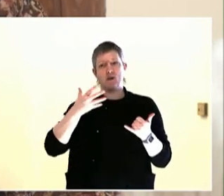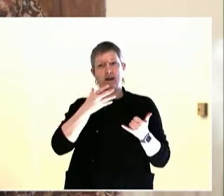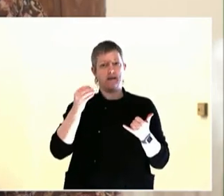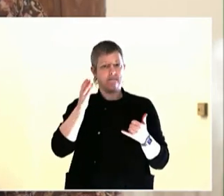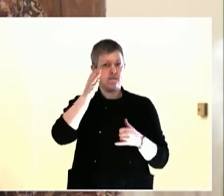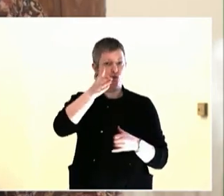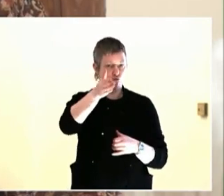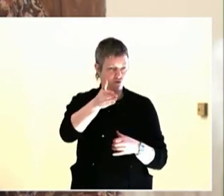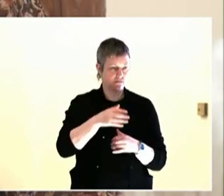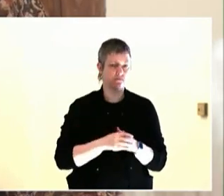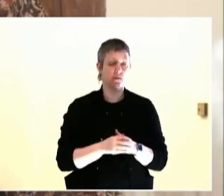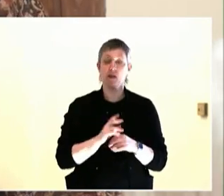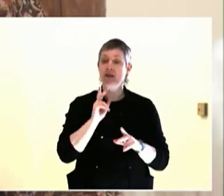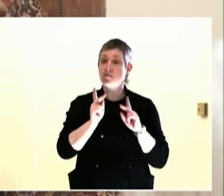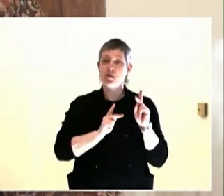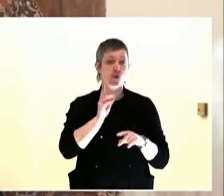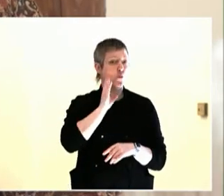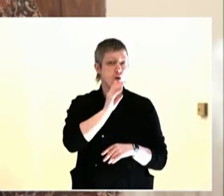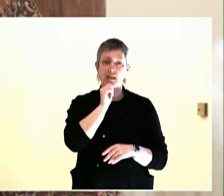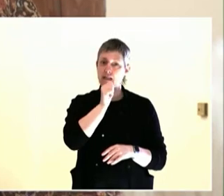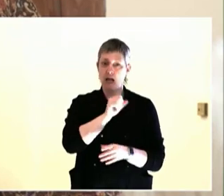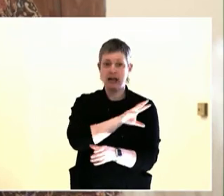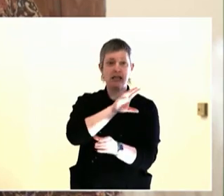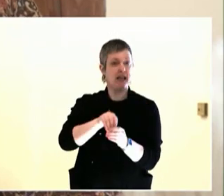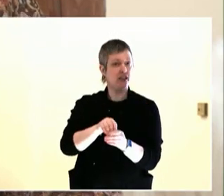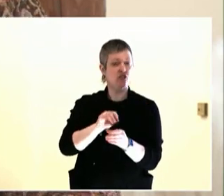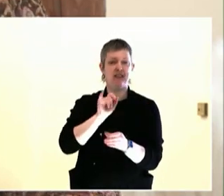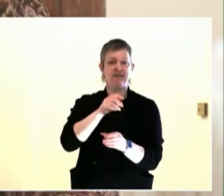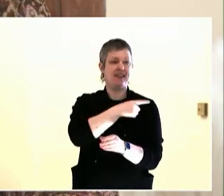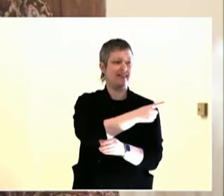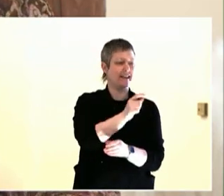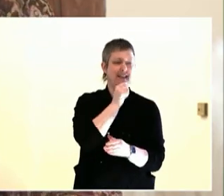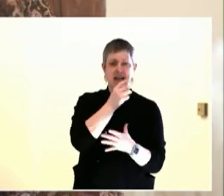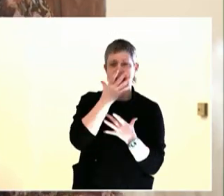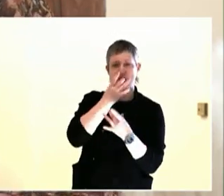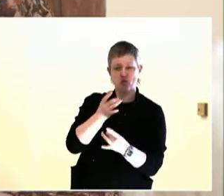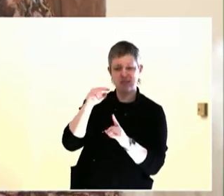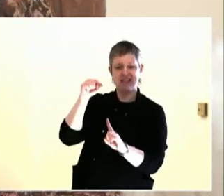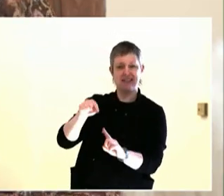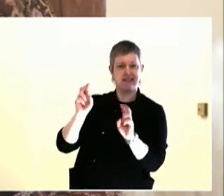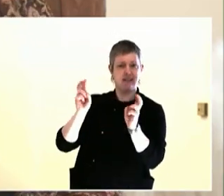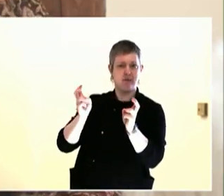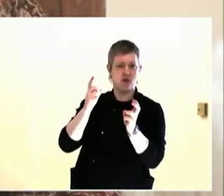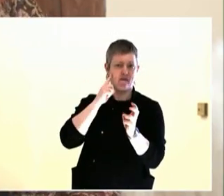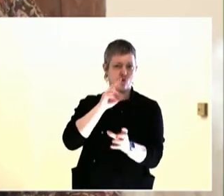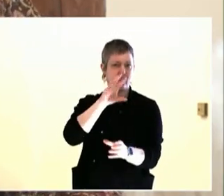able to help units at a different level to solve red tape and get things solved.